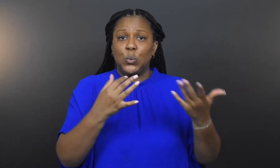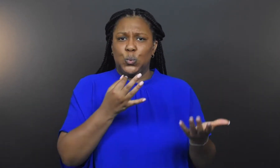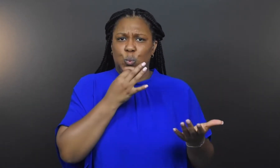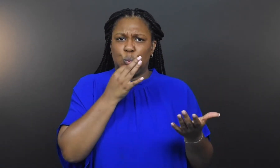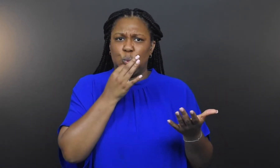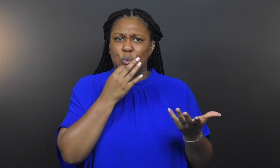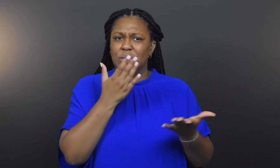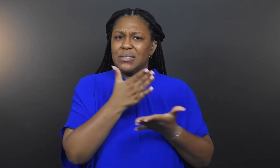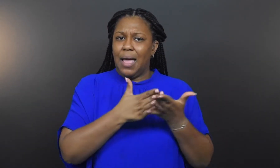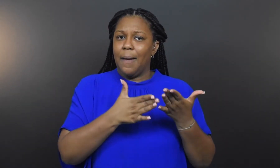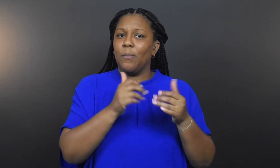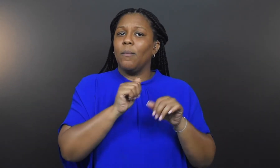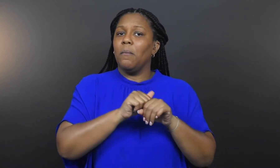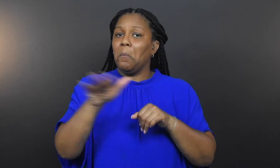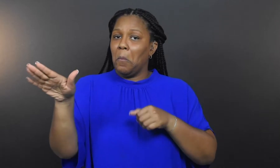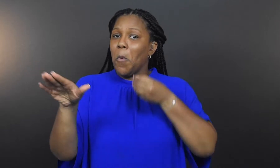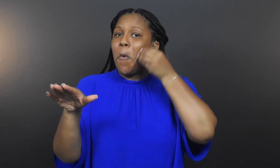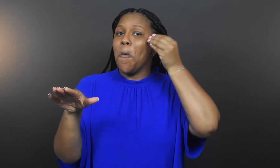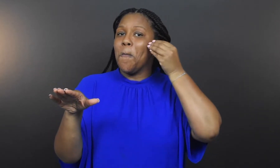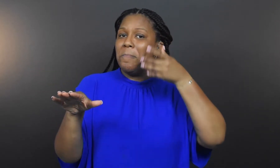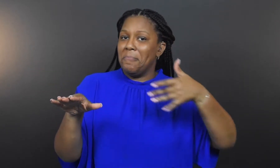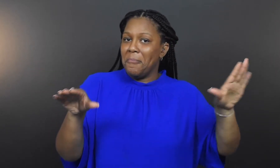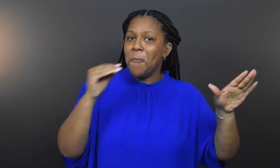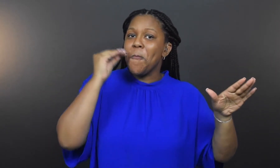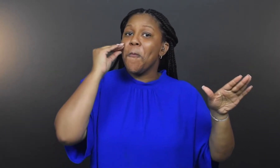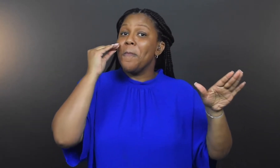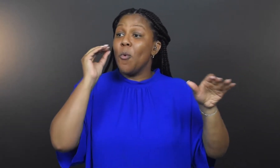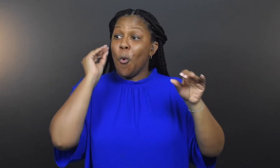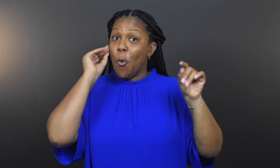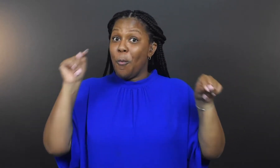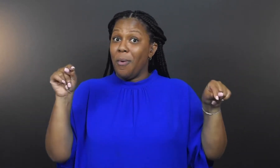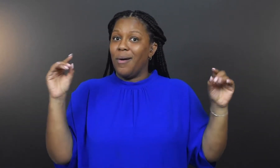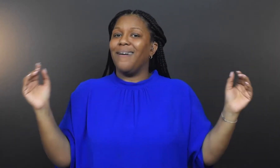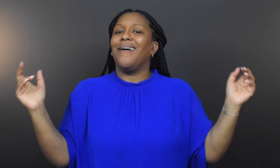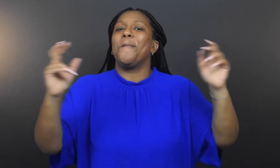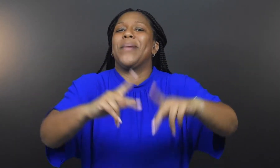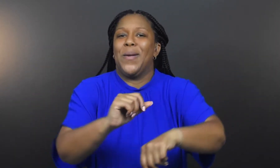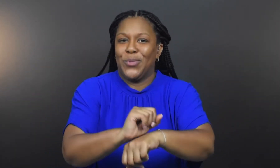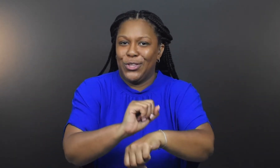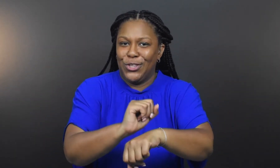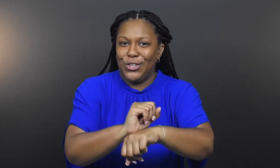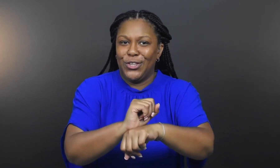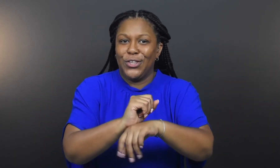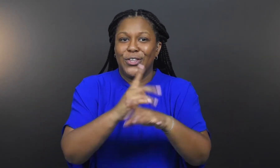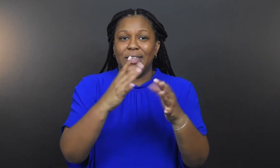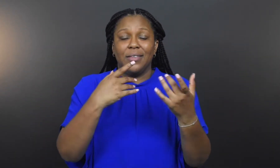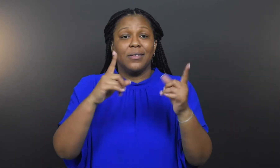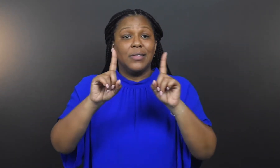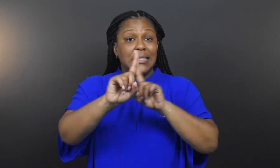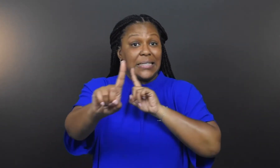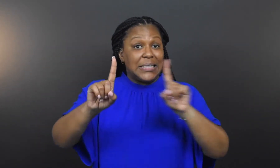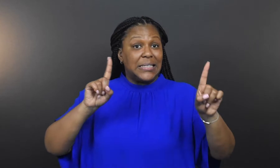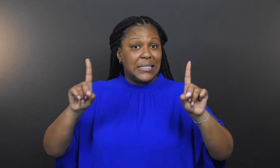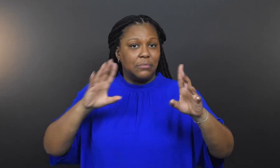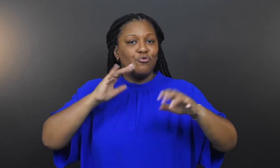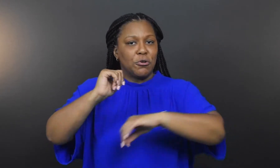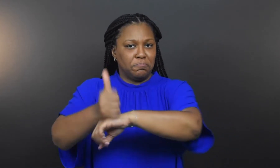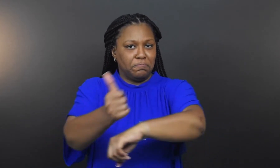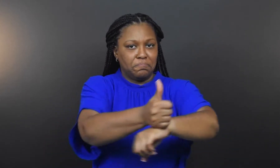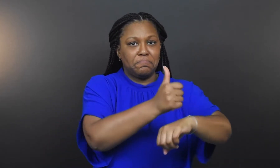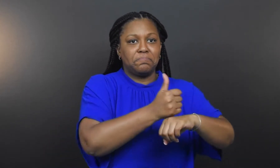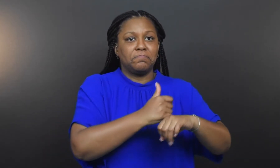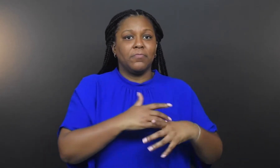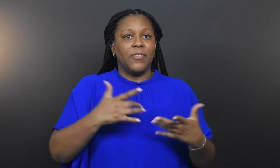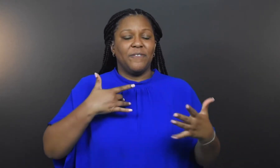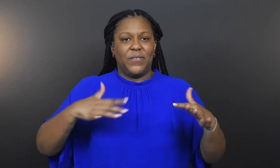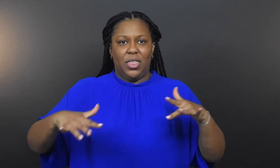Soon, some were sent home to work, distancing measures were in place, and staggered in-center